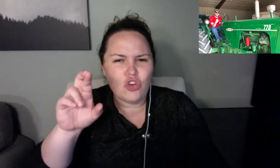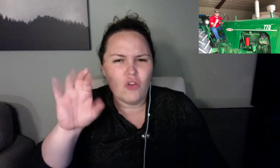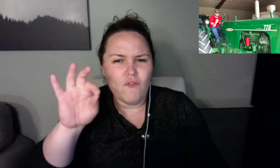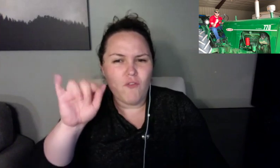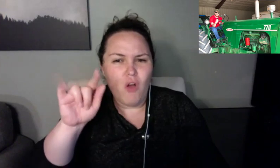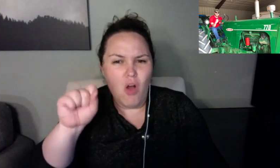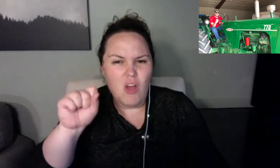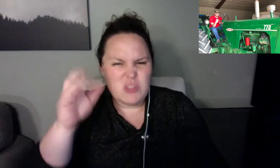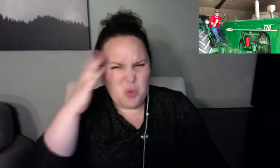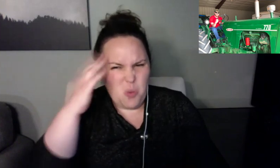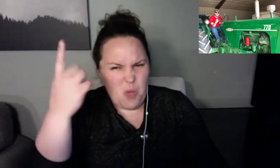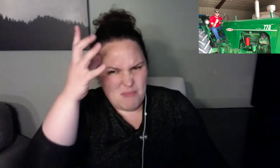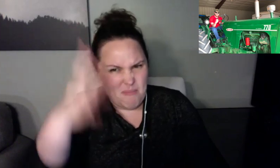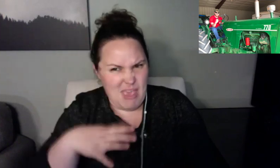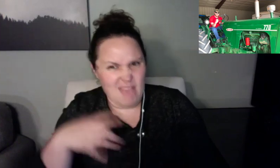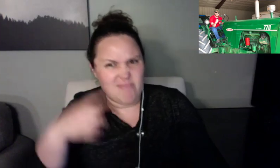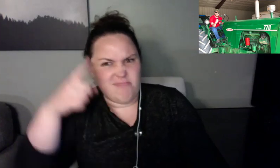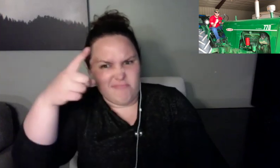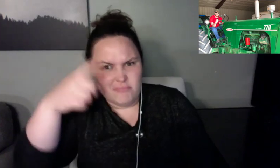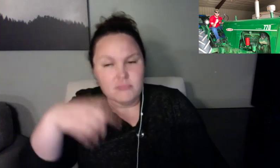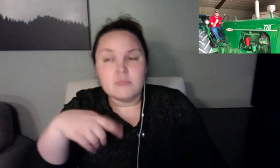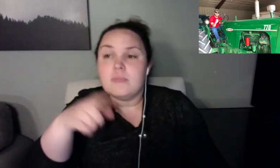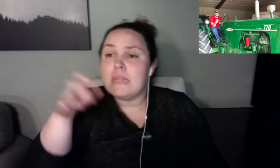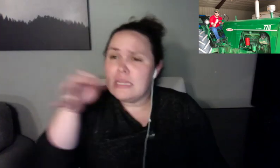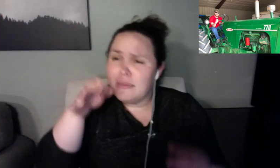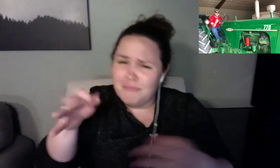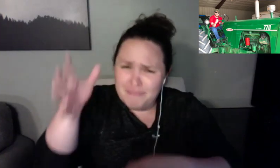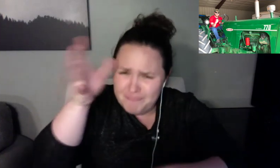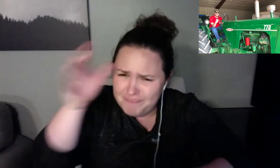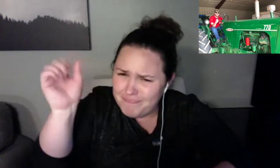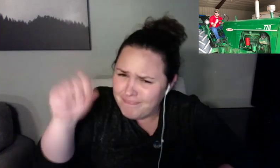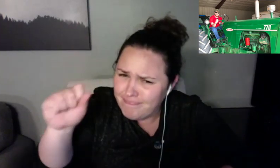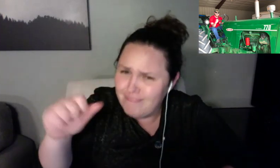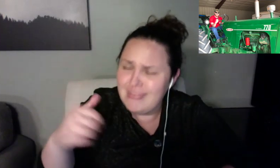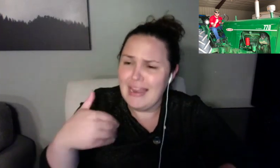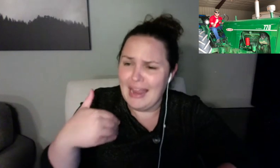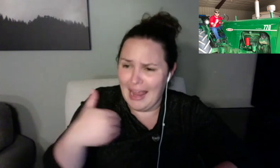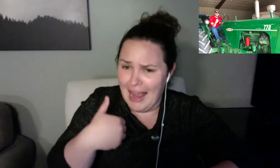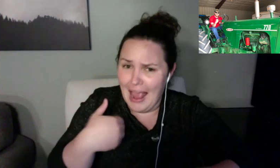but you promise you'll do it more in the future. And then you repeat that every six months